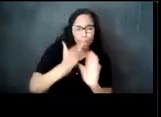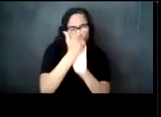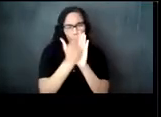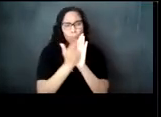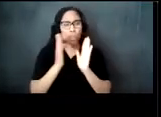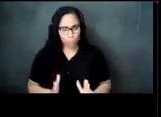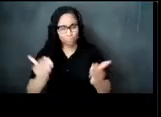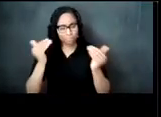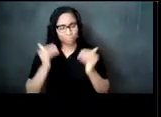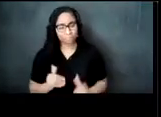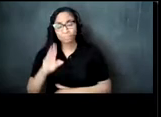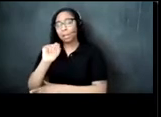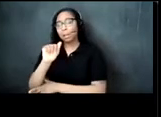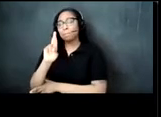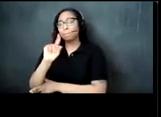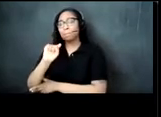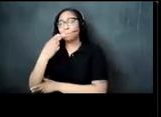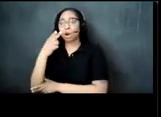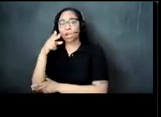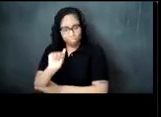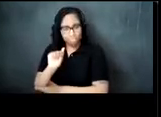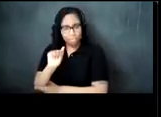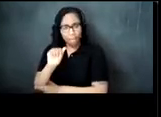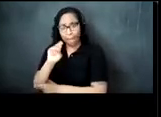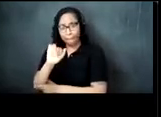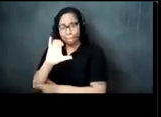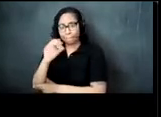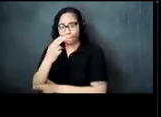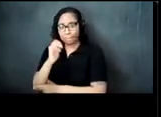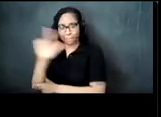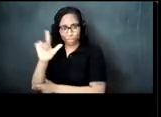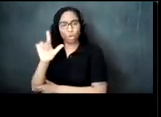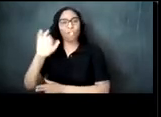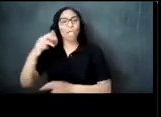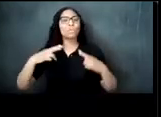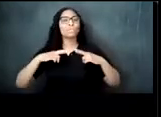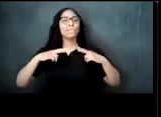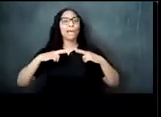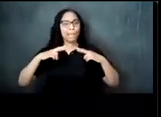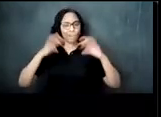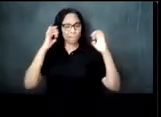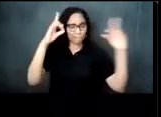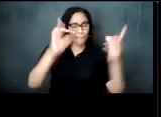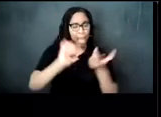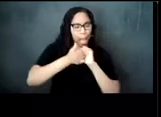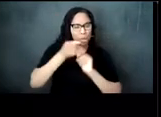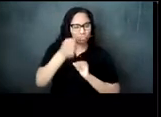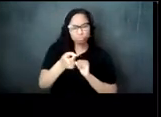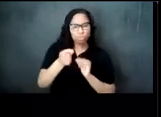a retired educator says during the early 1900s the only way to become a deputized was through